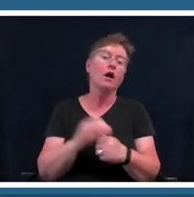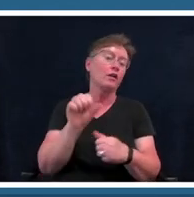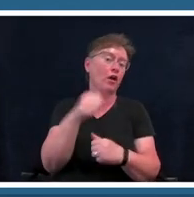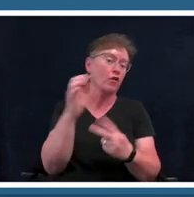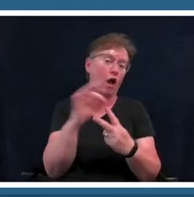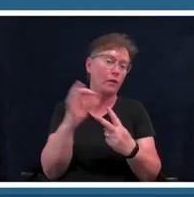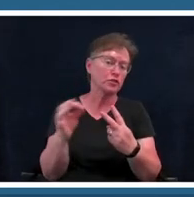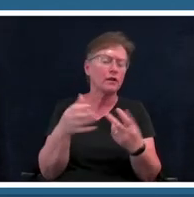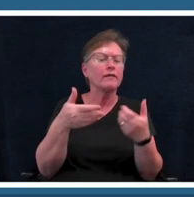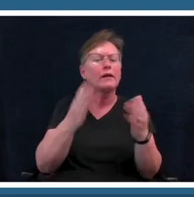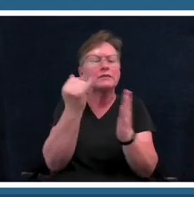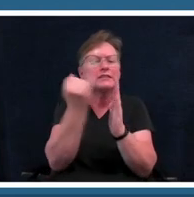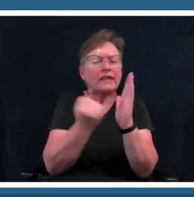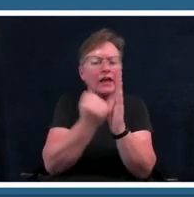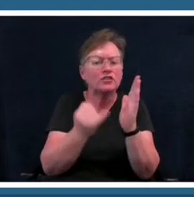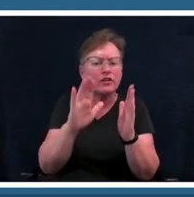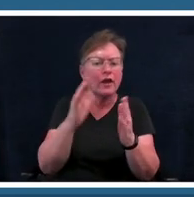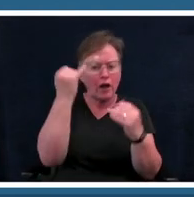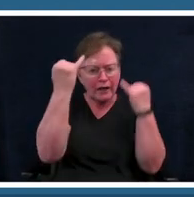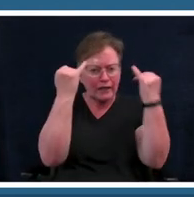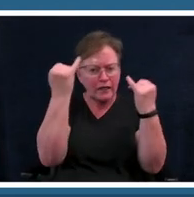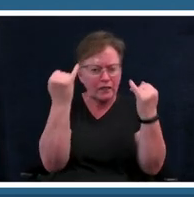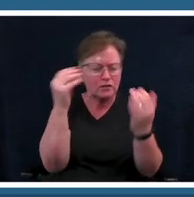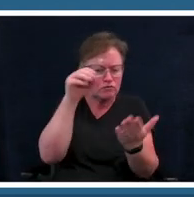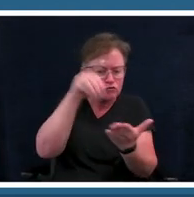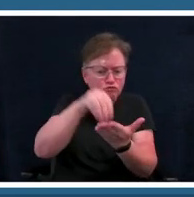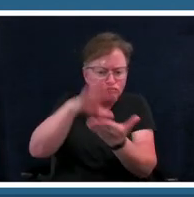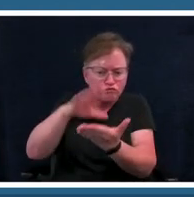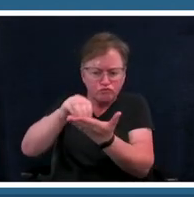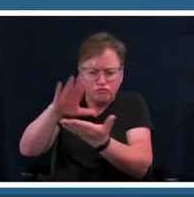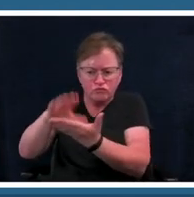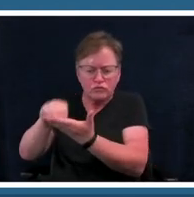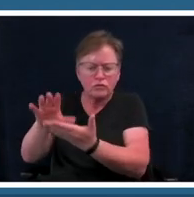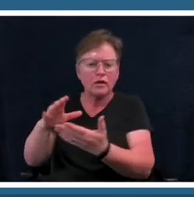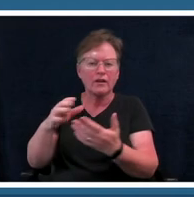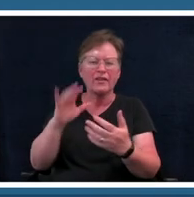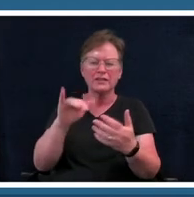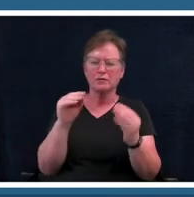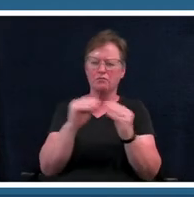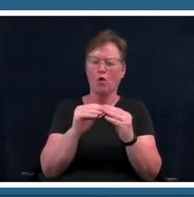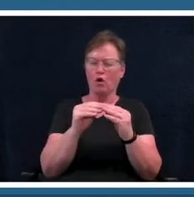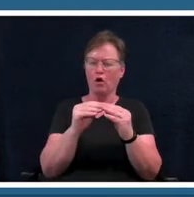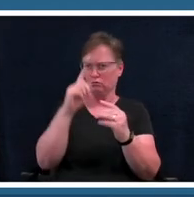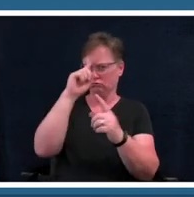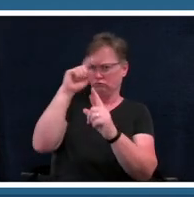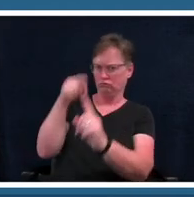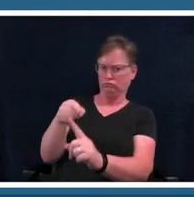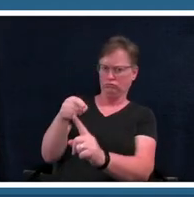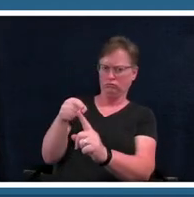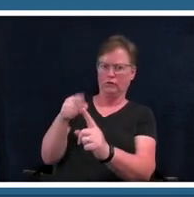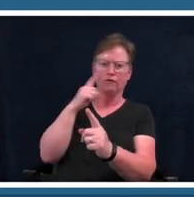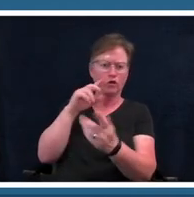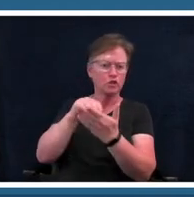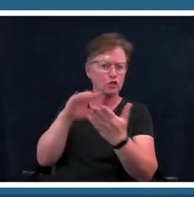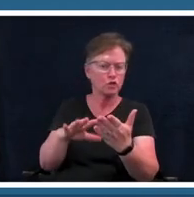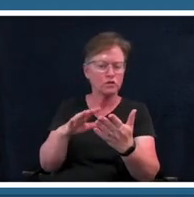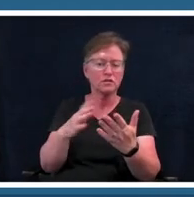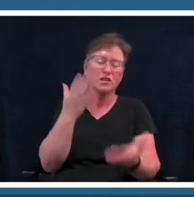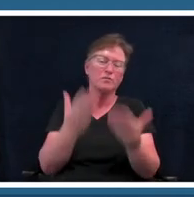definitely more concrete and is than the collages for sure and is great for students that have trouble thinking